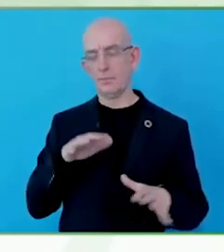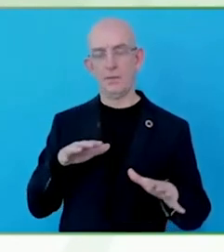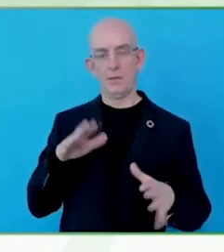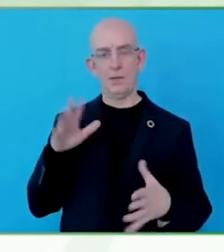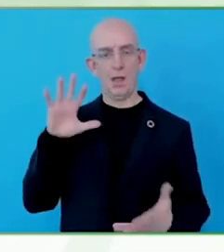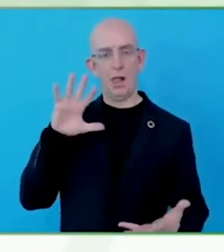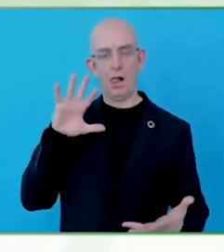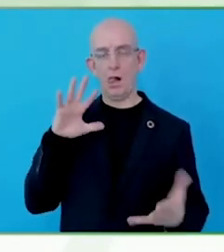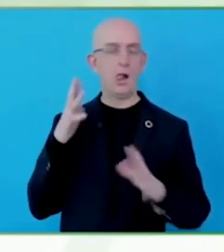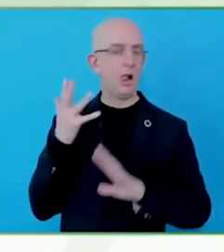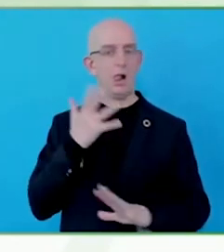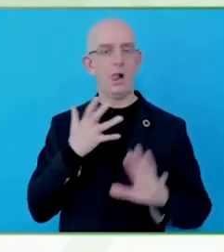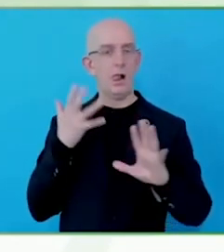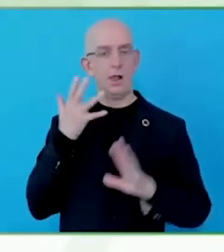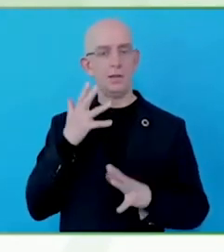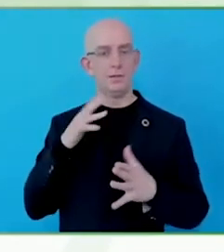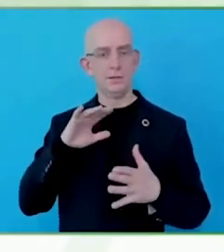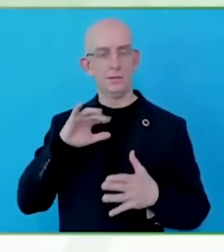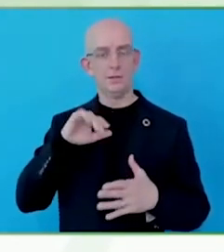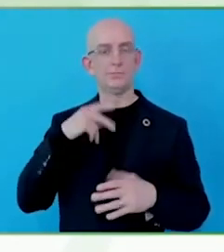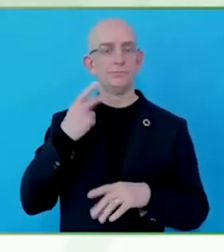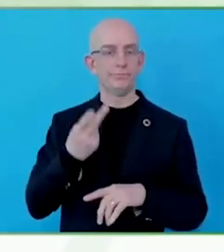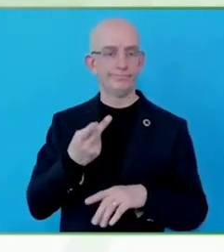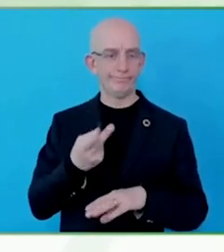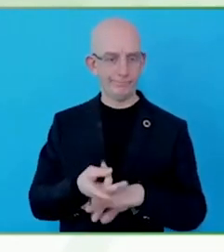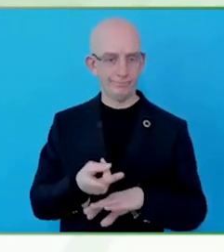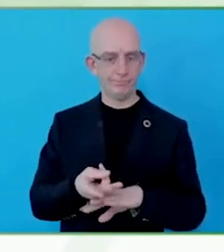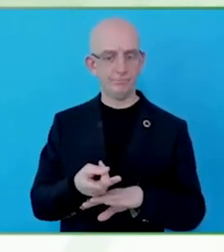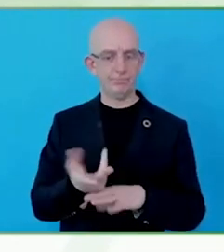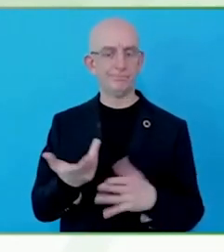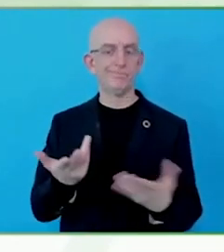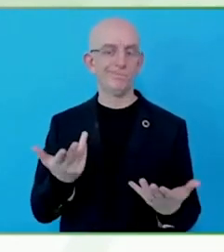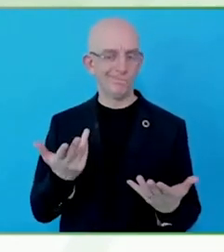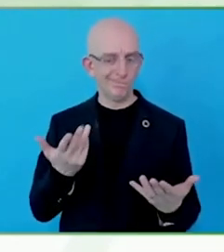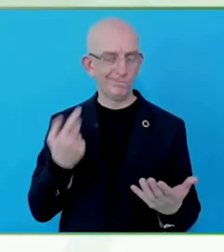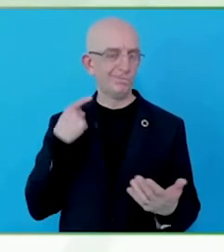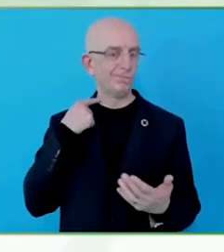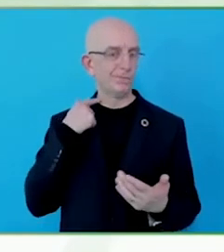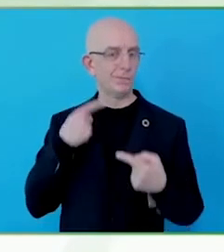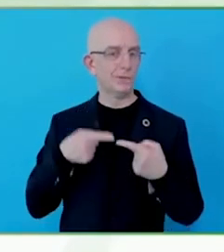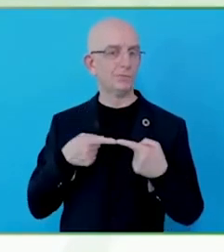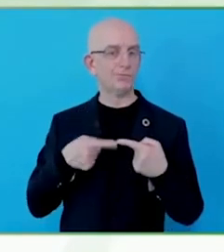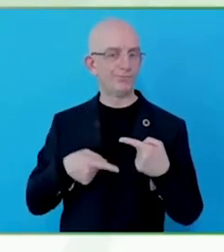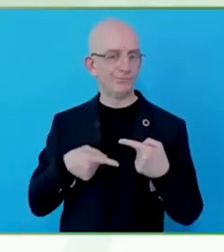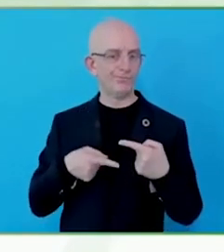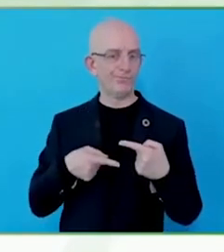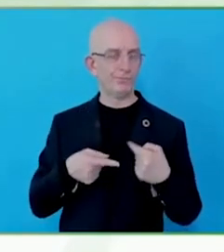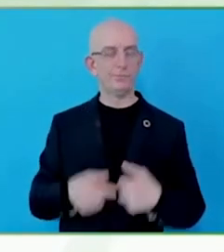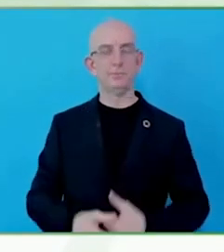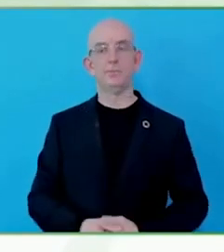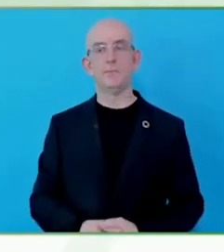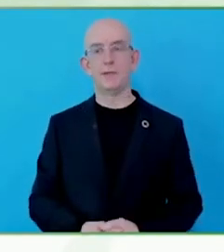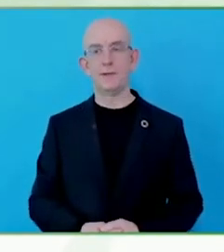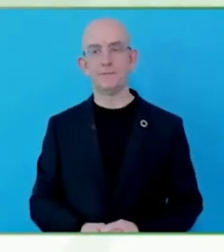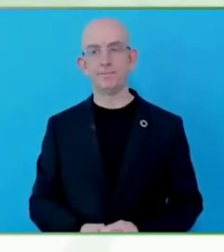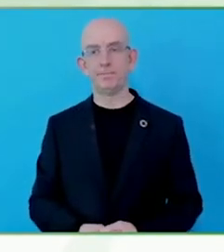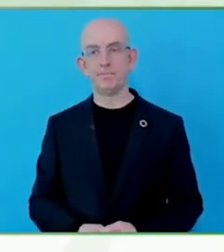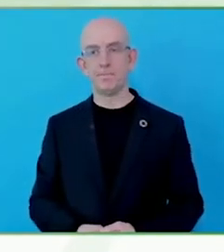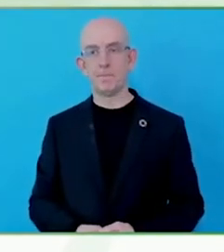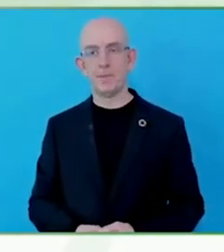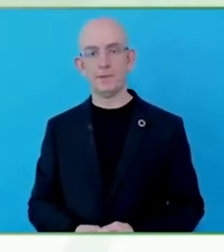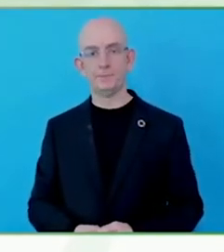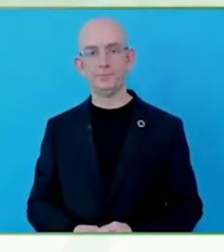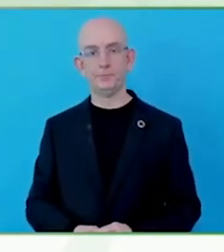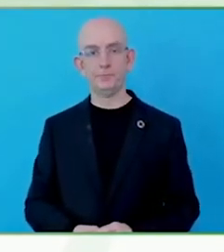I became engaged and works with technology most of my life.